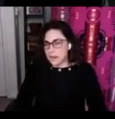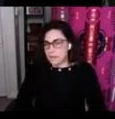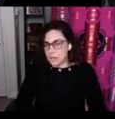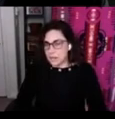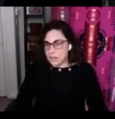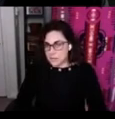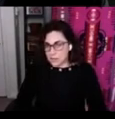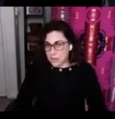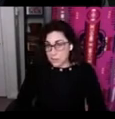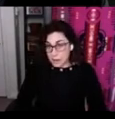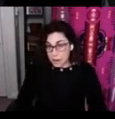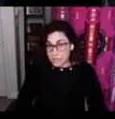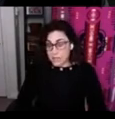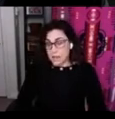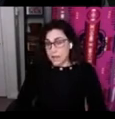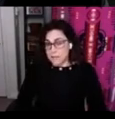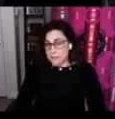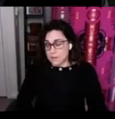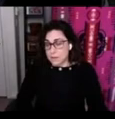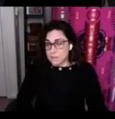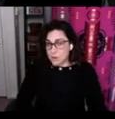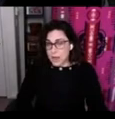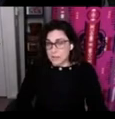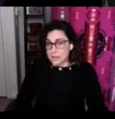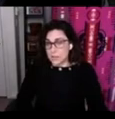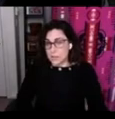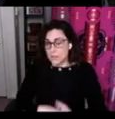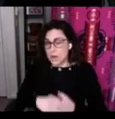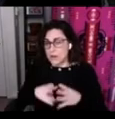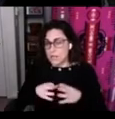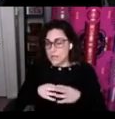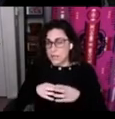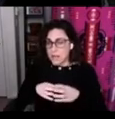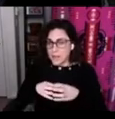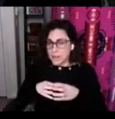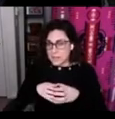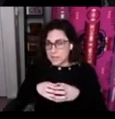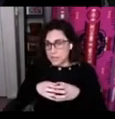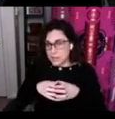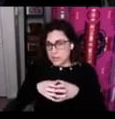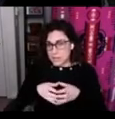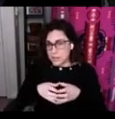of documents that are coming out of the grant and so you've got at the center an executive